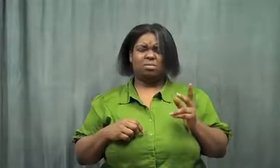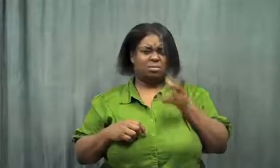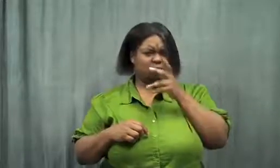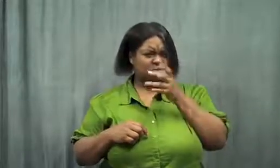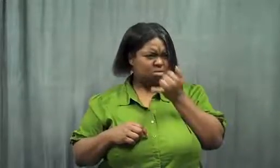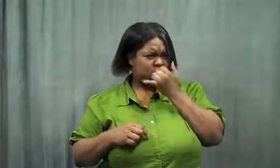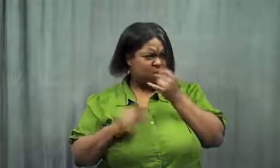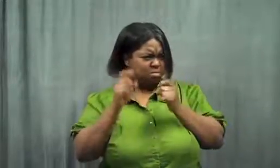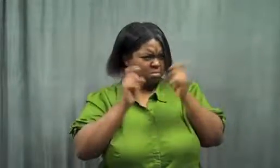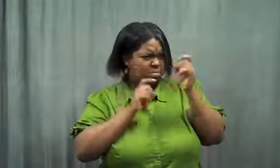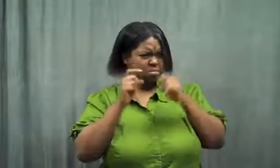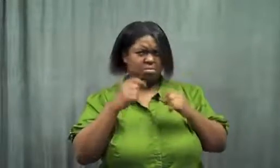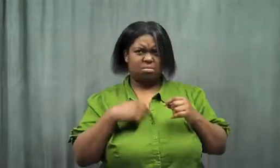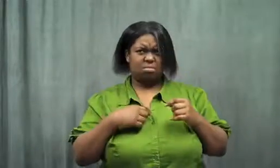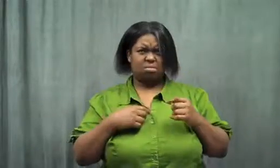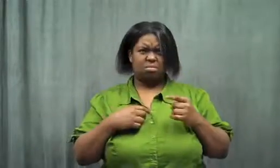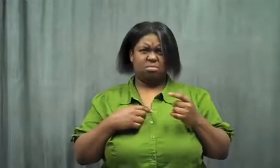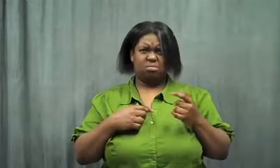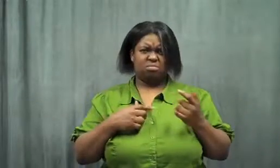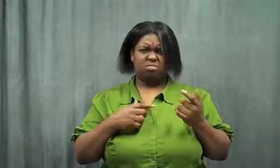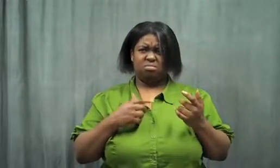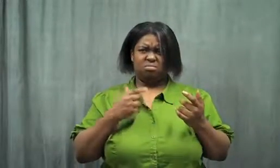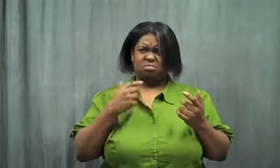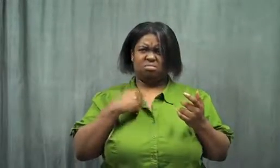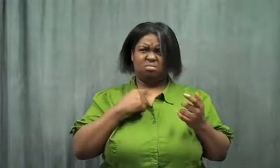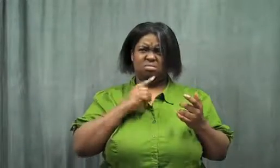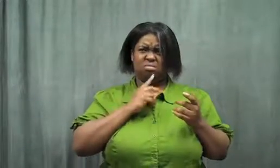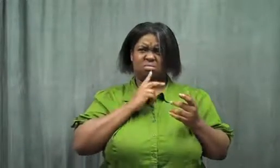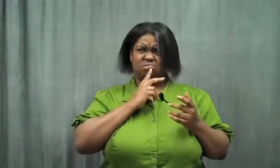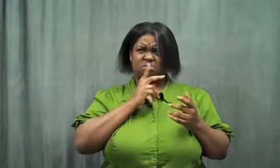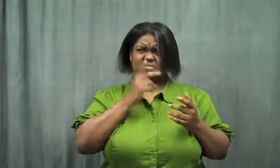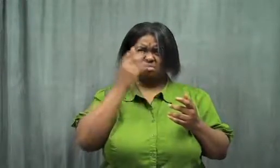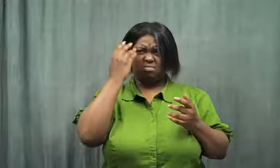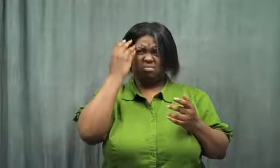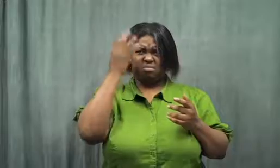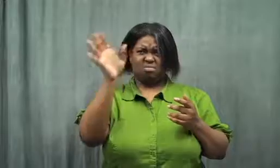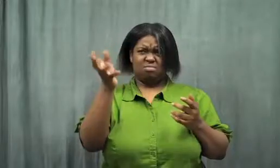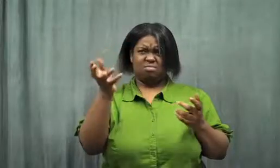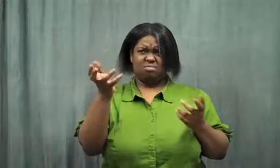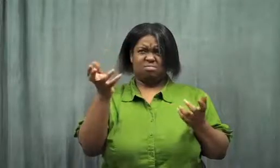She asked me what was wrong. I said, "I don't know."